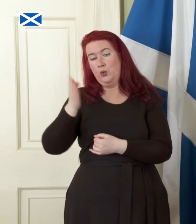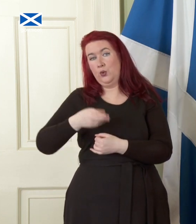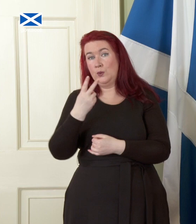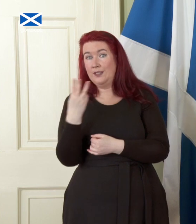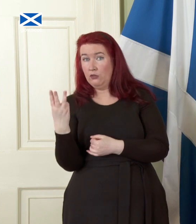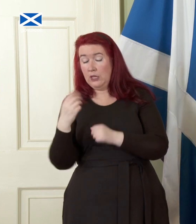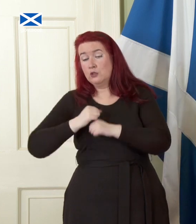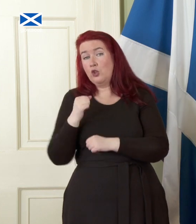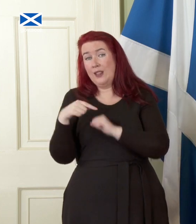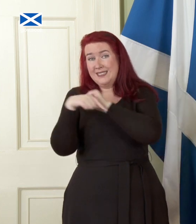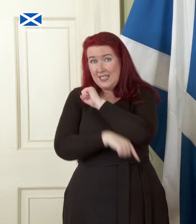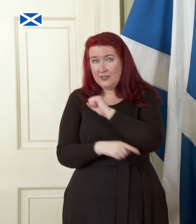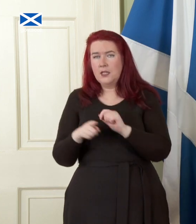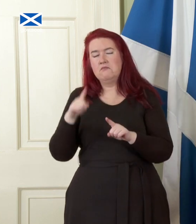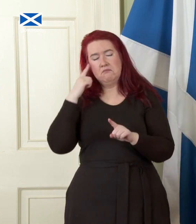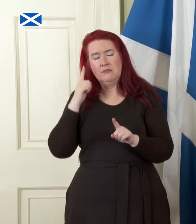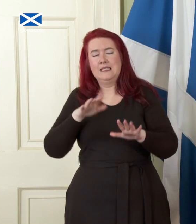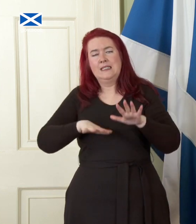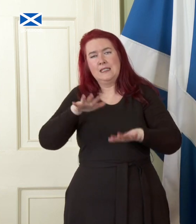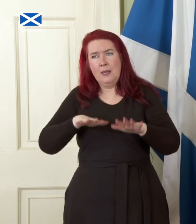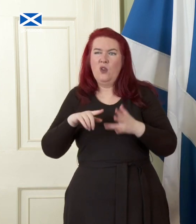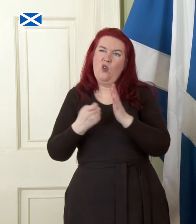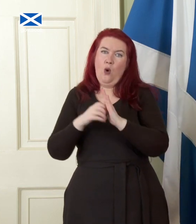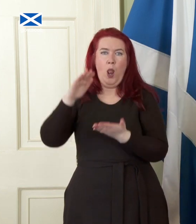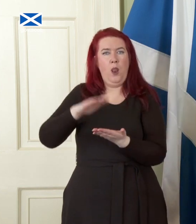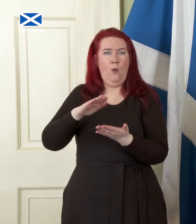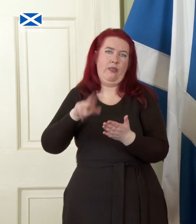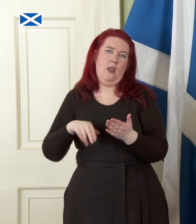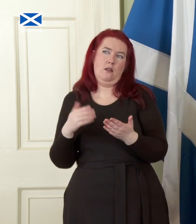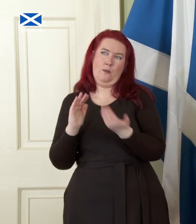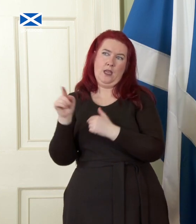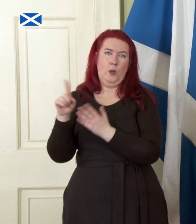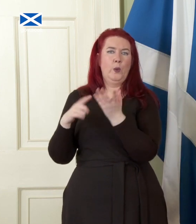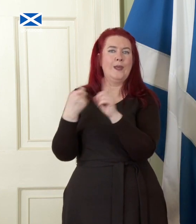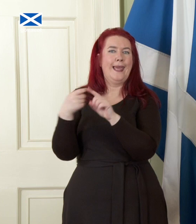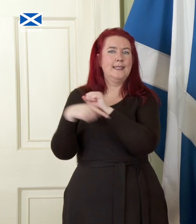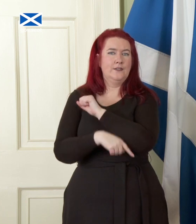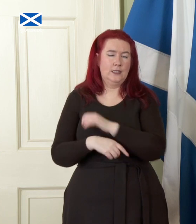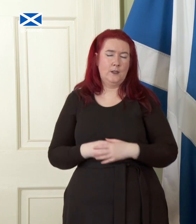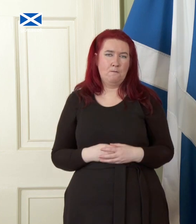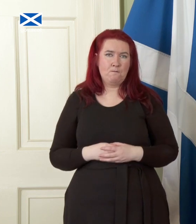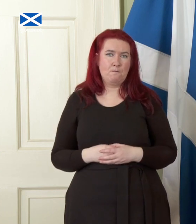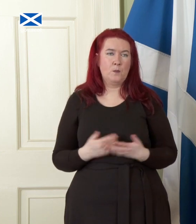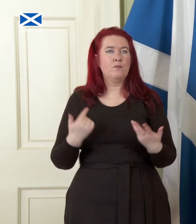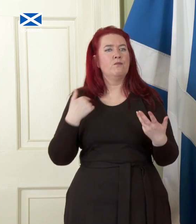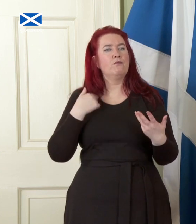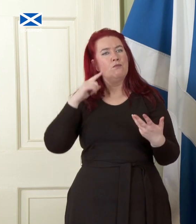deficit is likely to be similar to or lower than the UK's. We do confirm that we would set clear